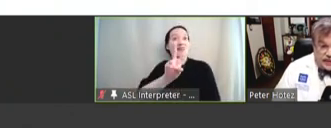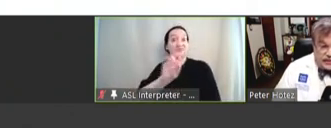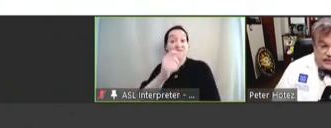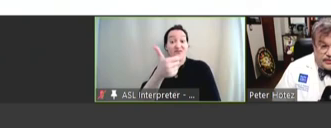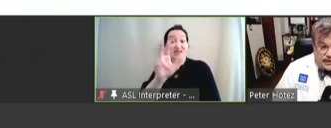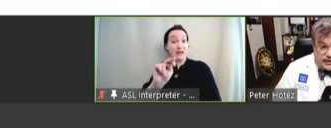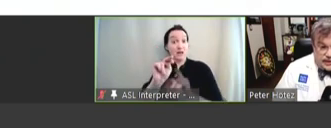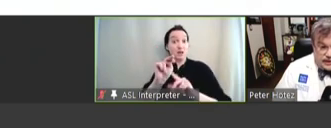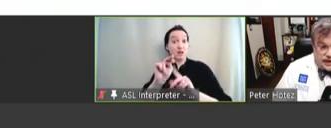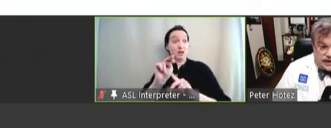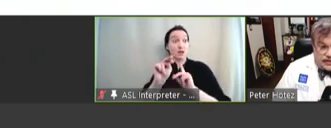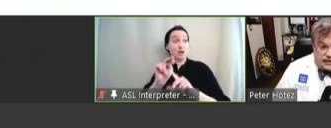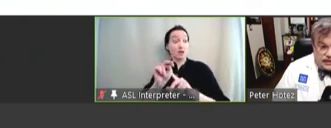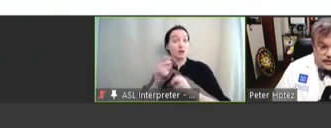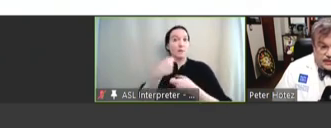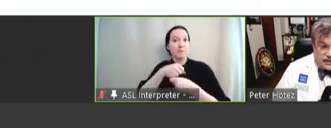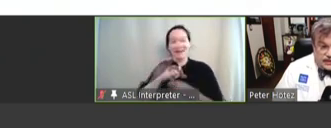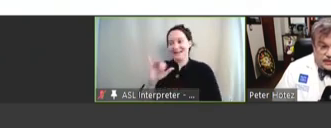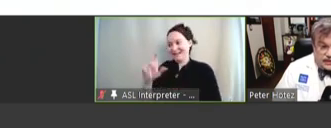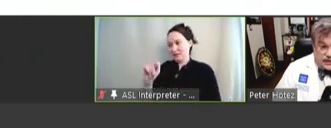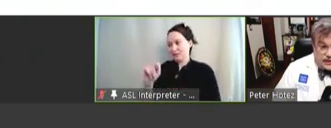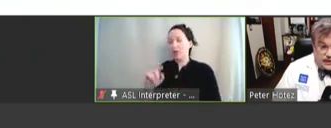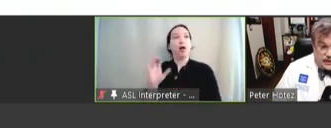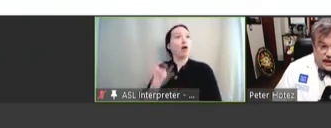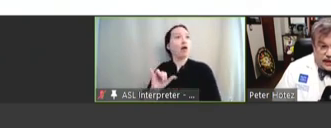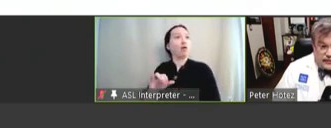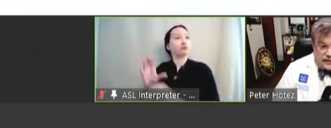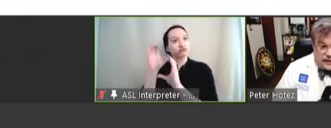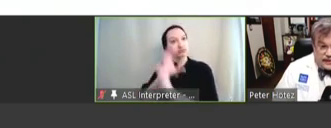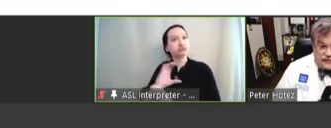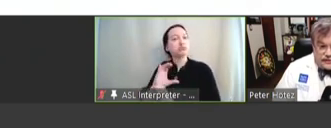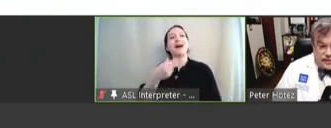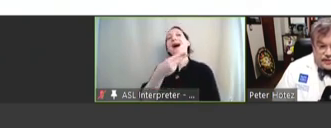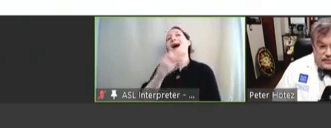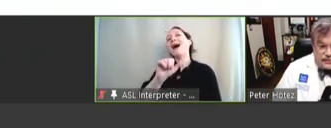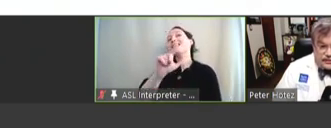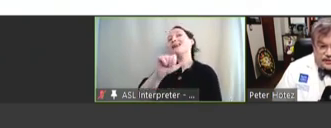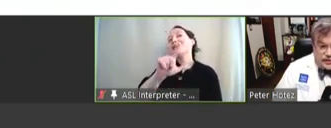produced in yeast, they are actually looking at this as a halal vaccine for Muslim-majority